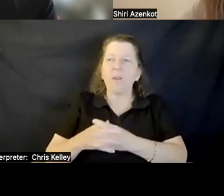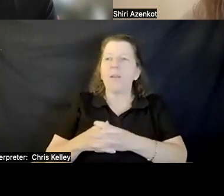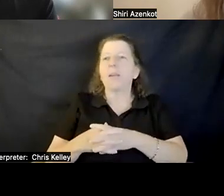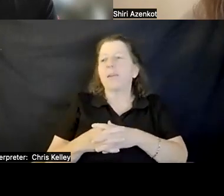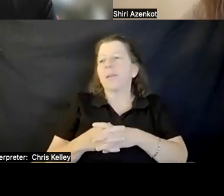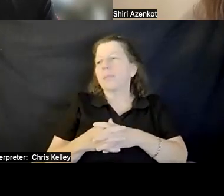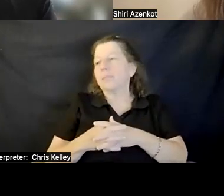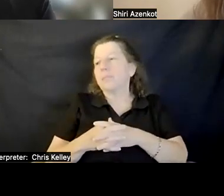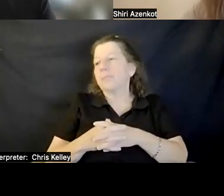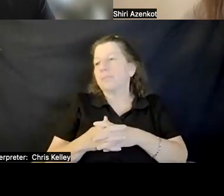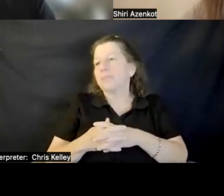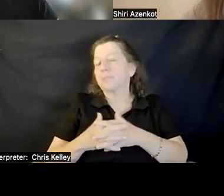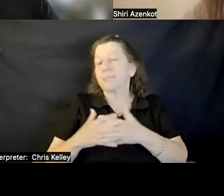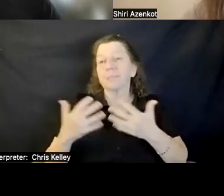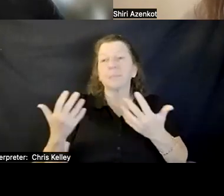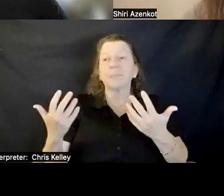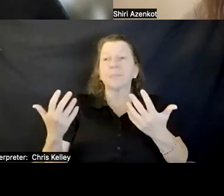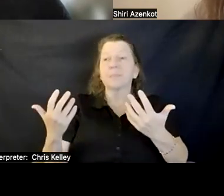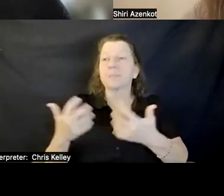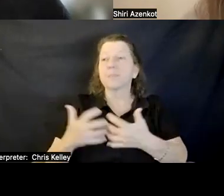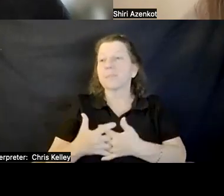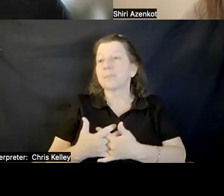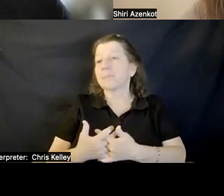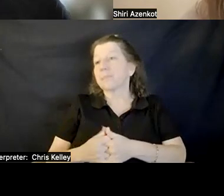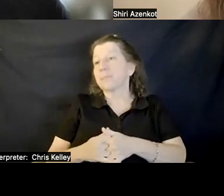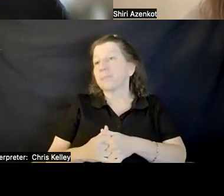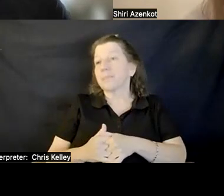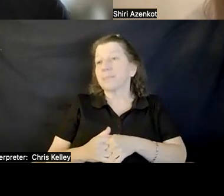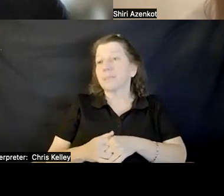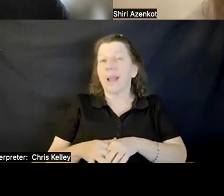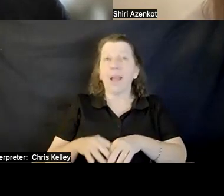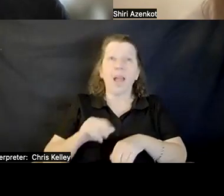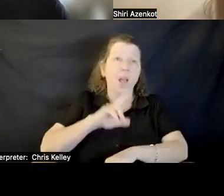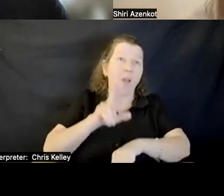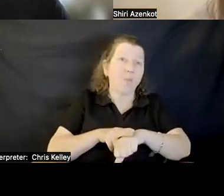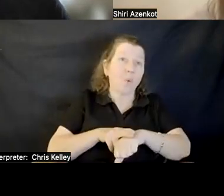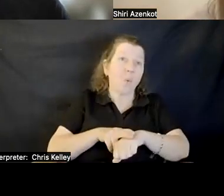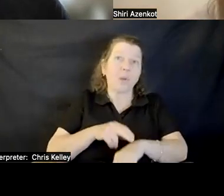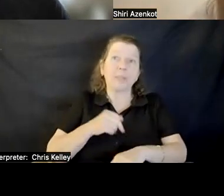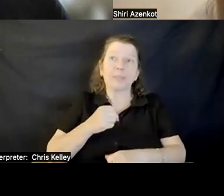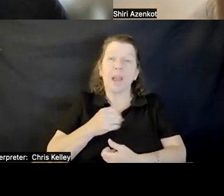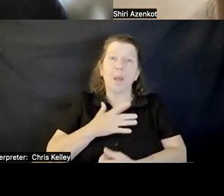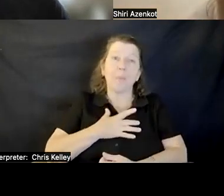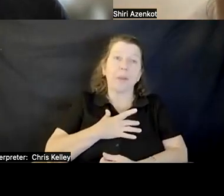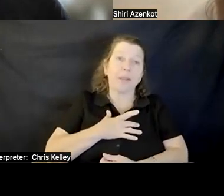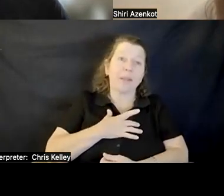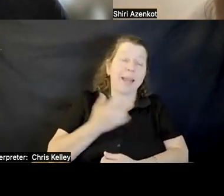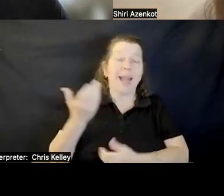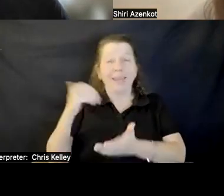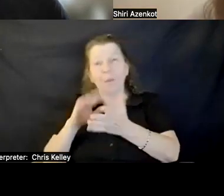I would like to look at what XR in these headsets look like for psychosis parity but I have no idea